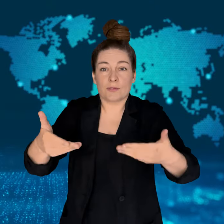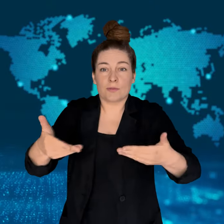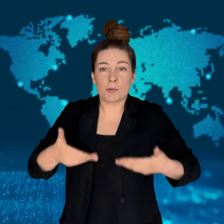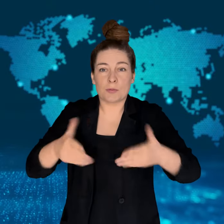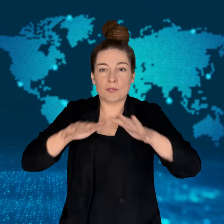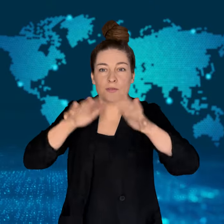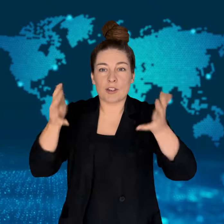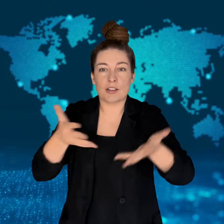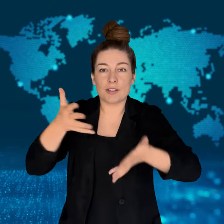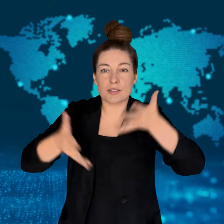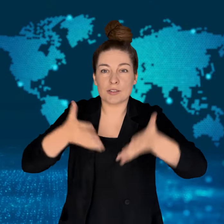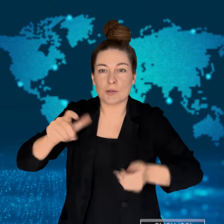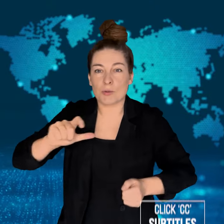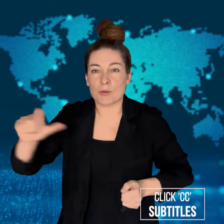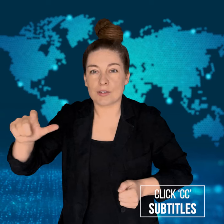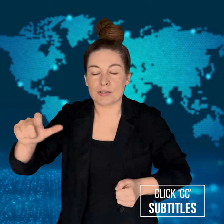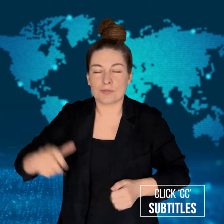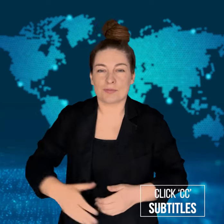Welcome to WorldSign Week!